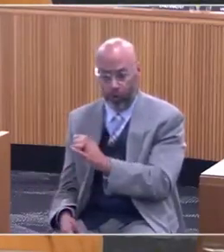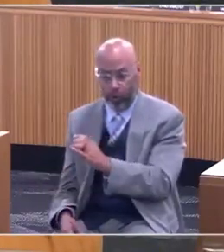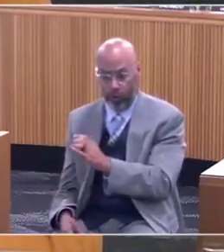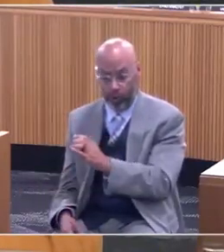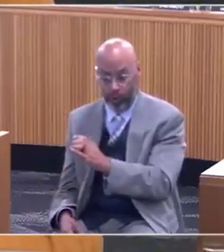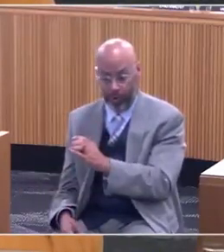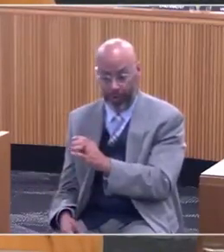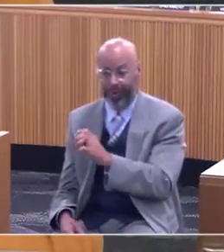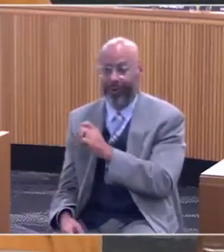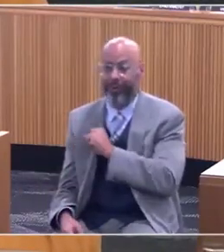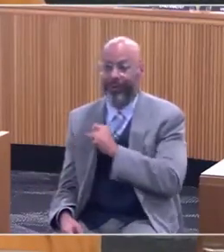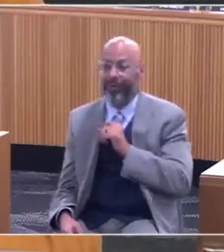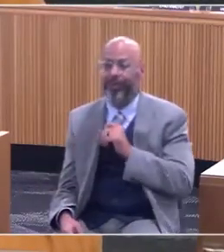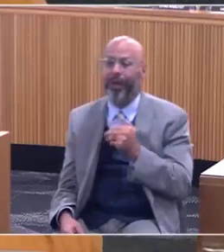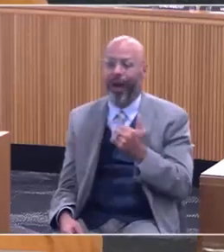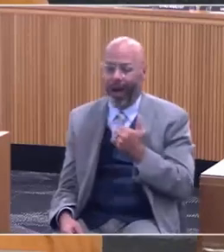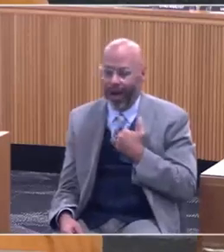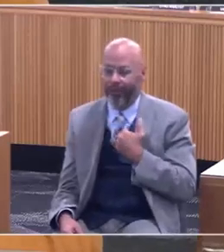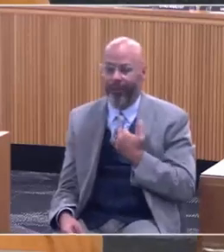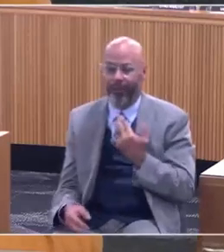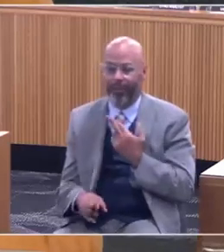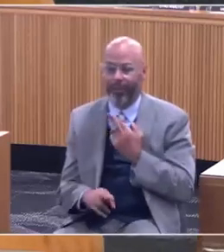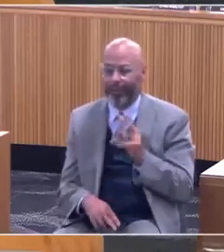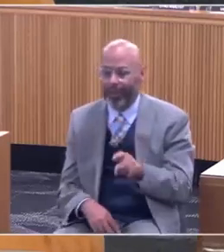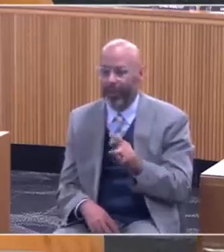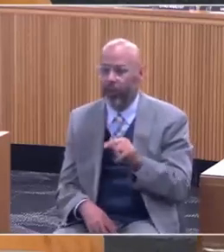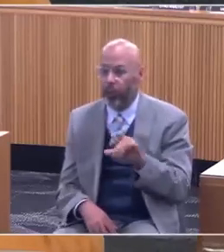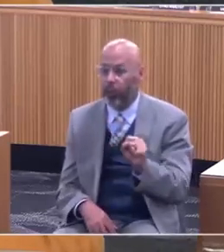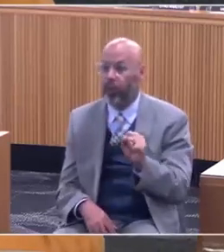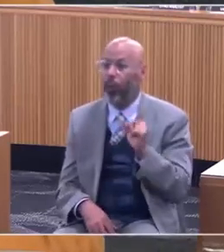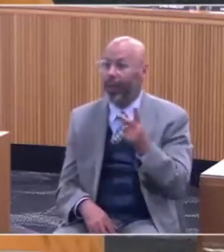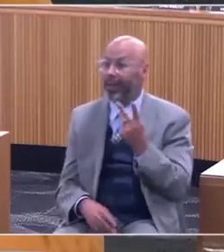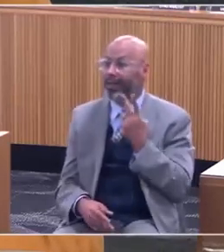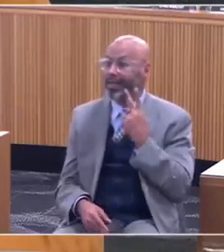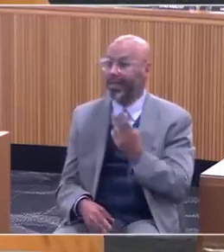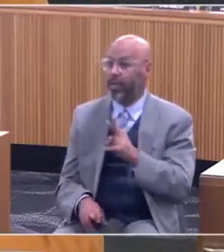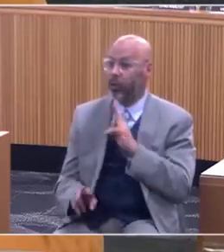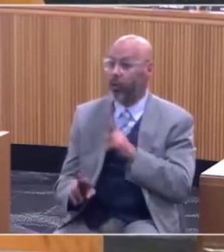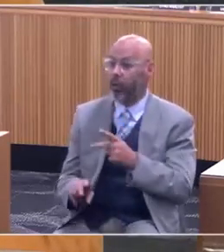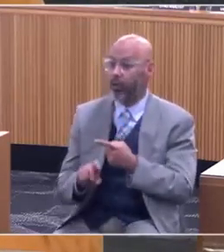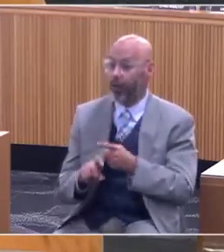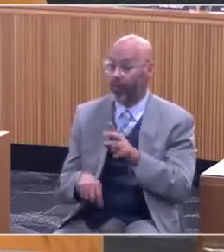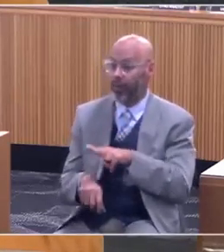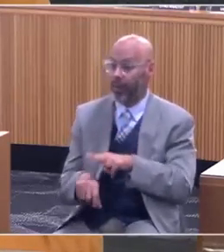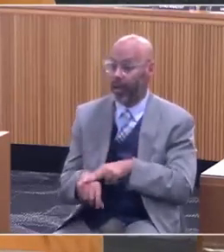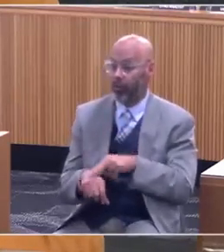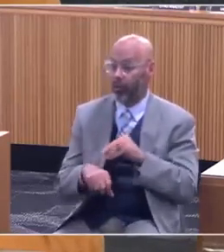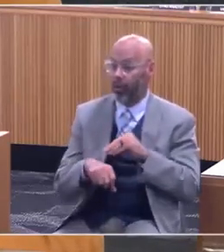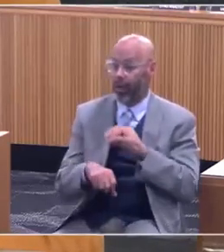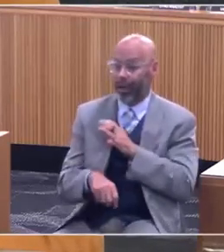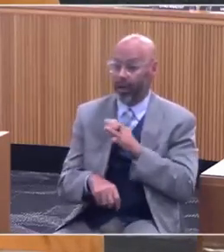Staff have the tools they need. On the record, you will see a report from the National Council on Disability about QALY